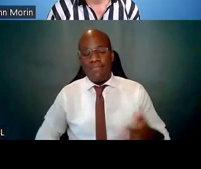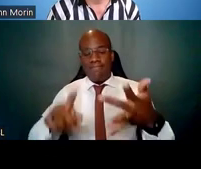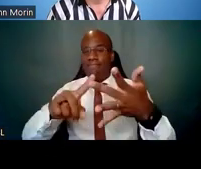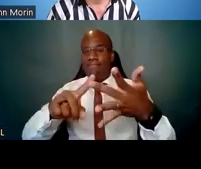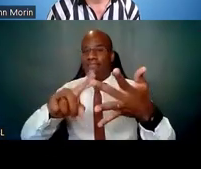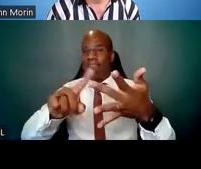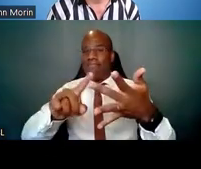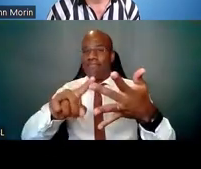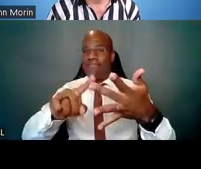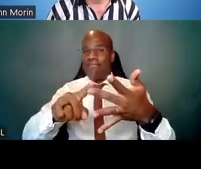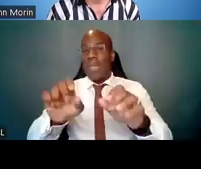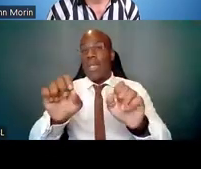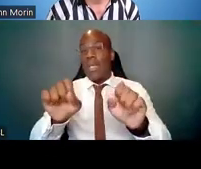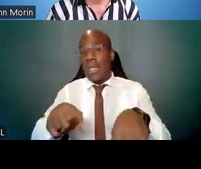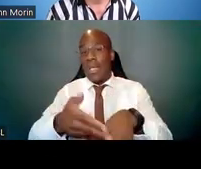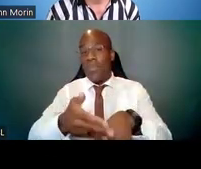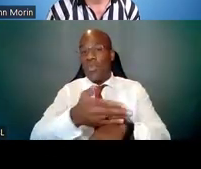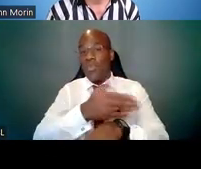Great, thank you so much.